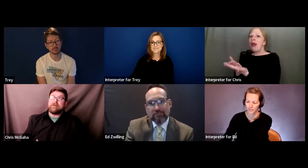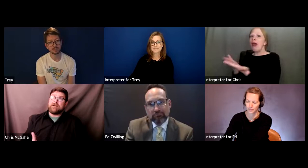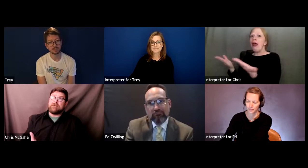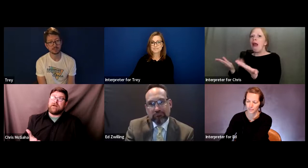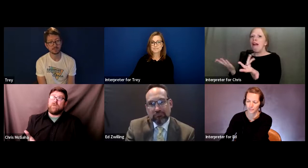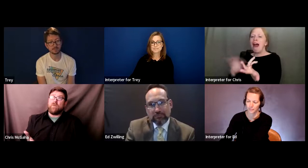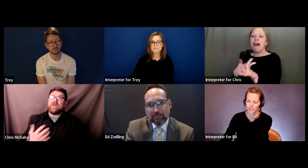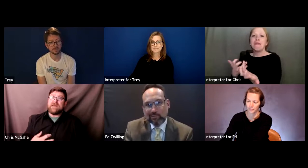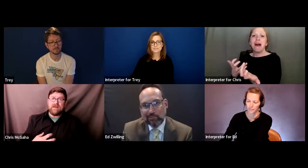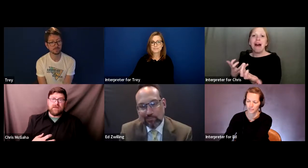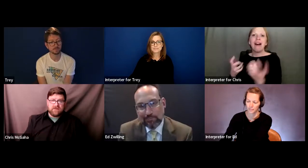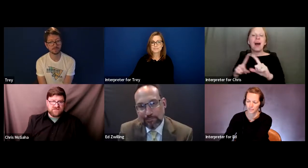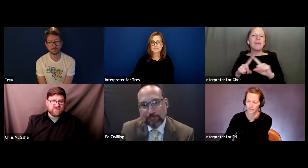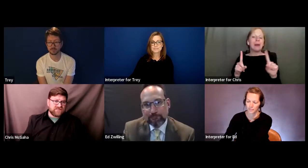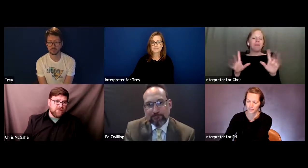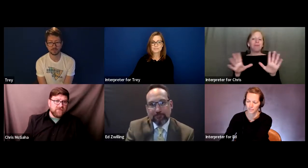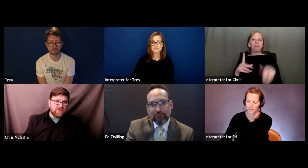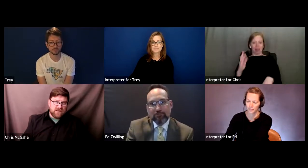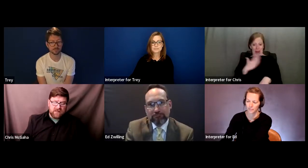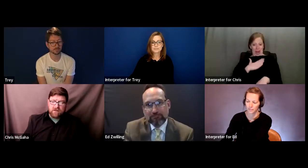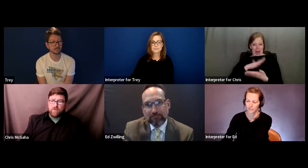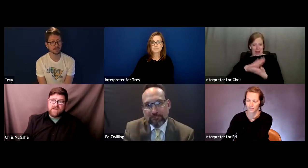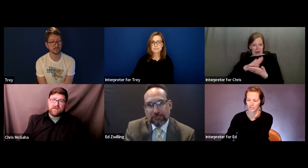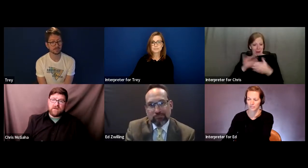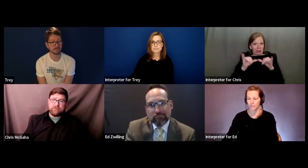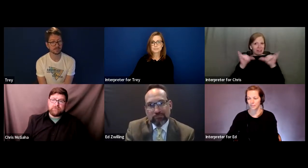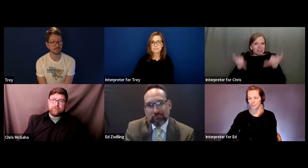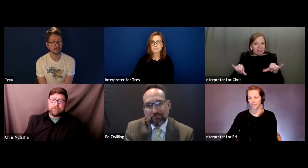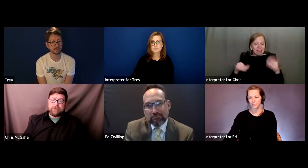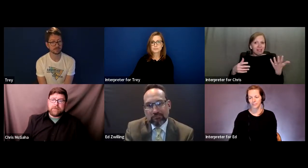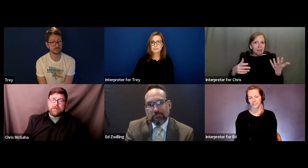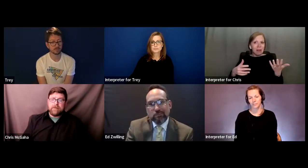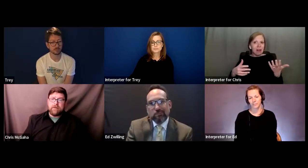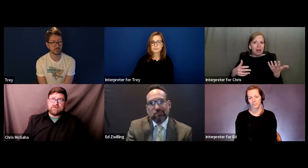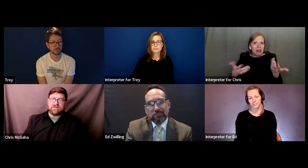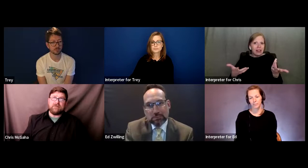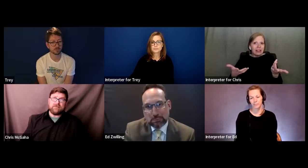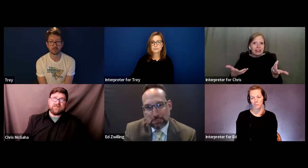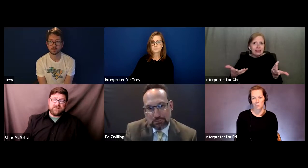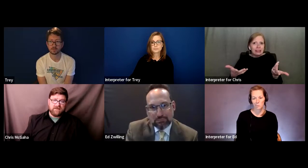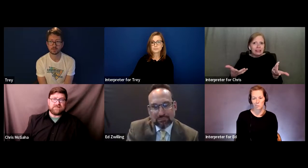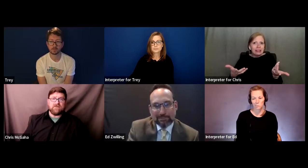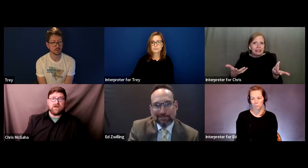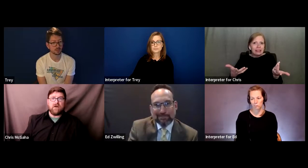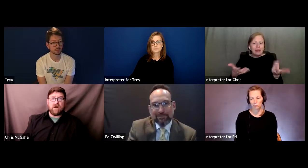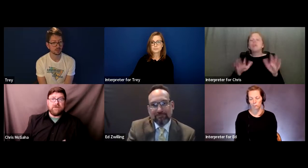we in the school system I'm in, we -- let me say this.